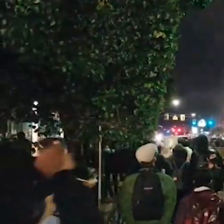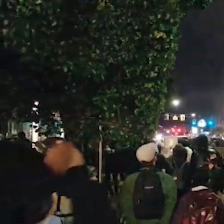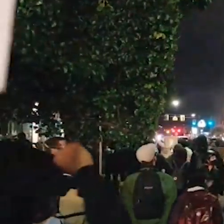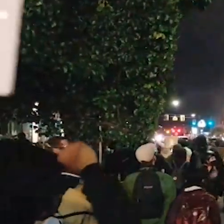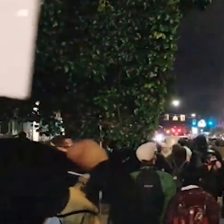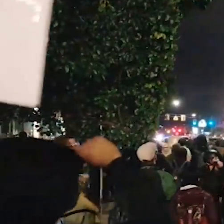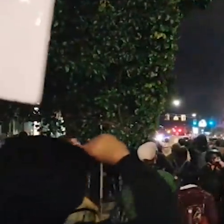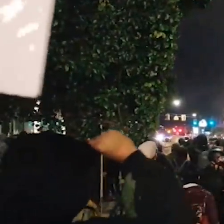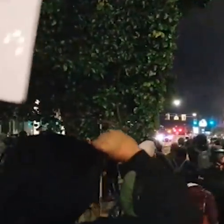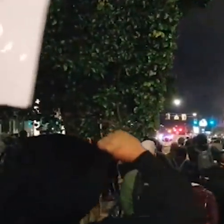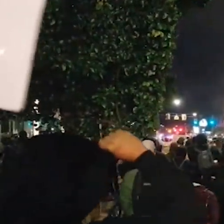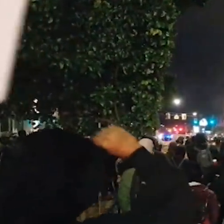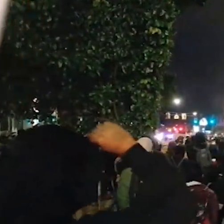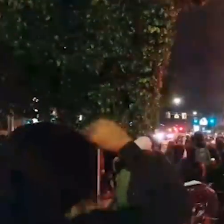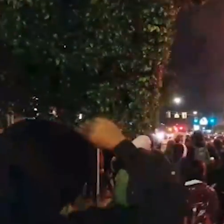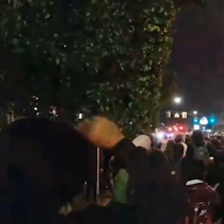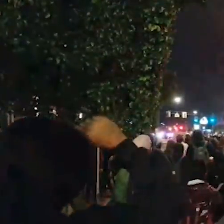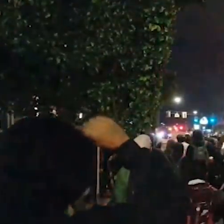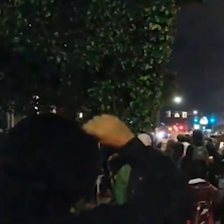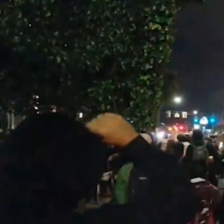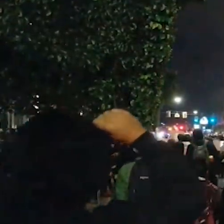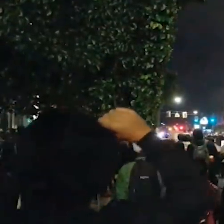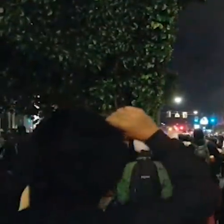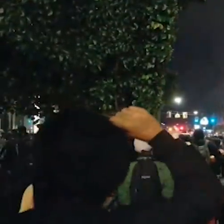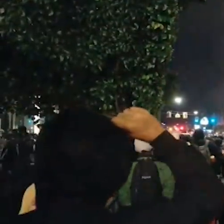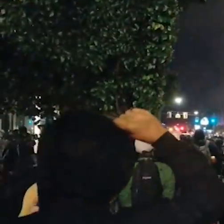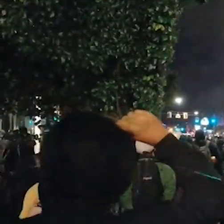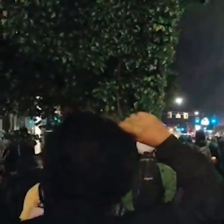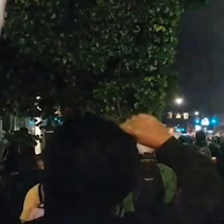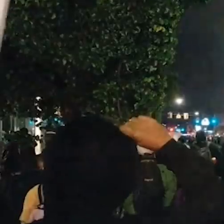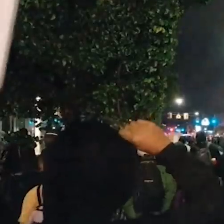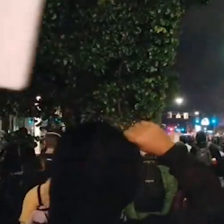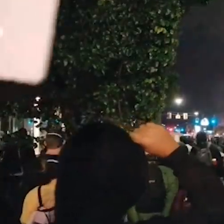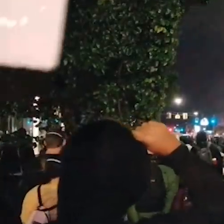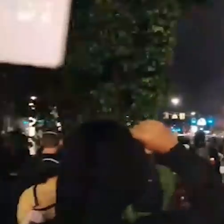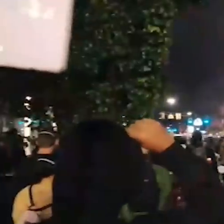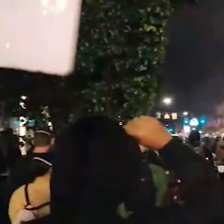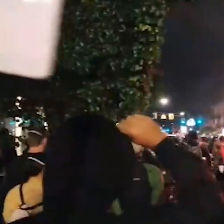And there's where some of the fireworks start to get fired at officers.